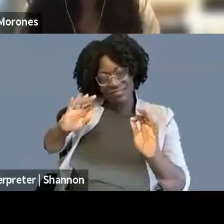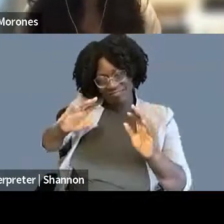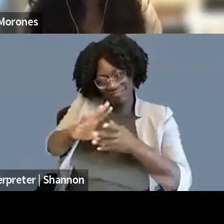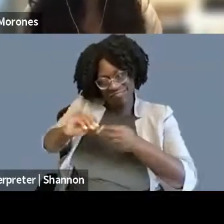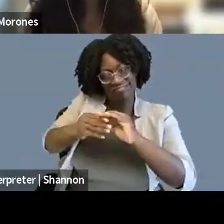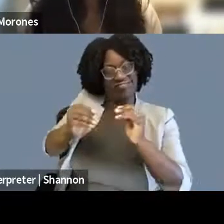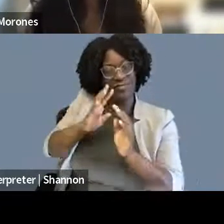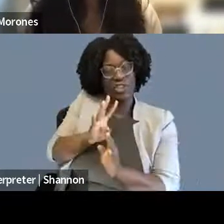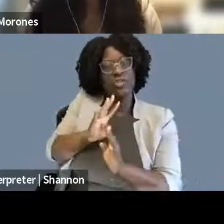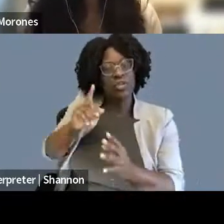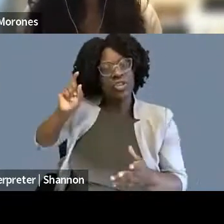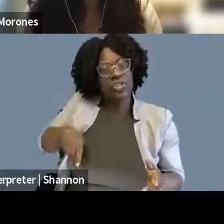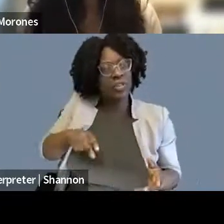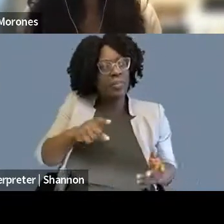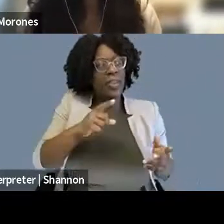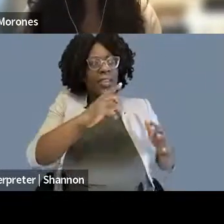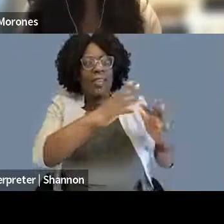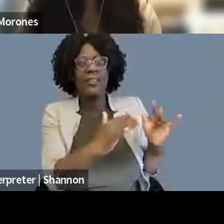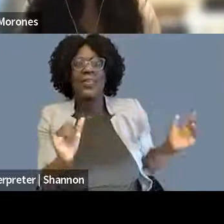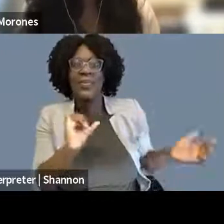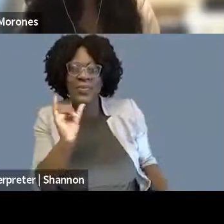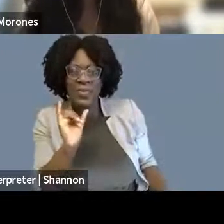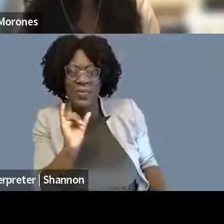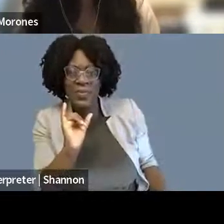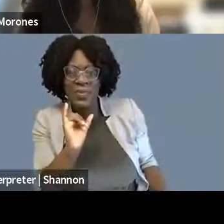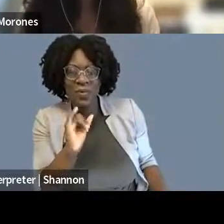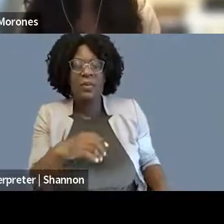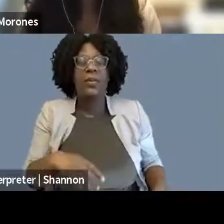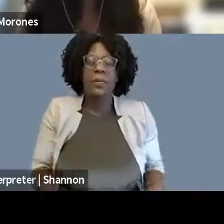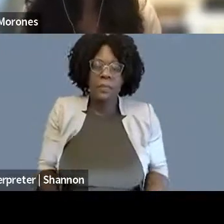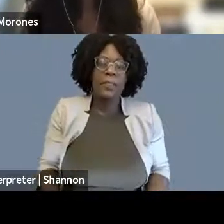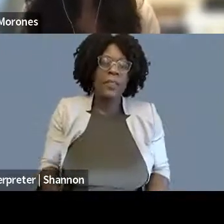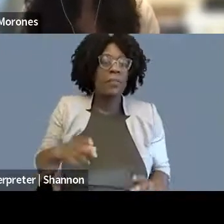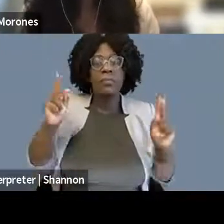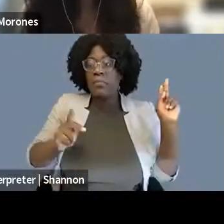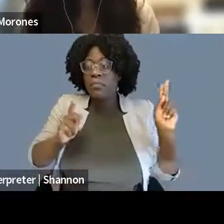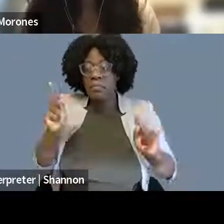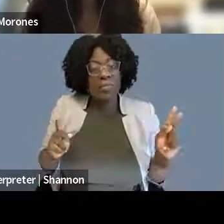on paper, it's what's equal in execution. And people with different experiences can speak differently